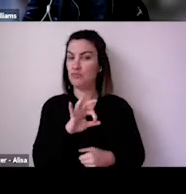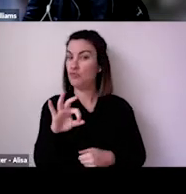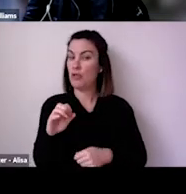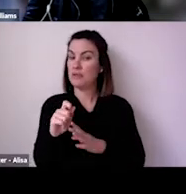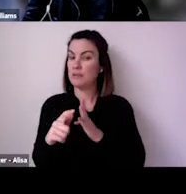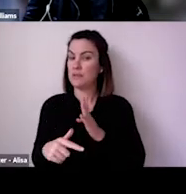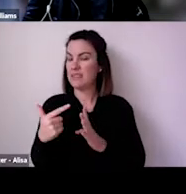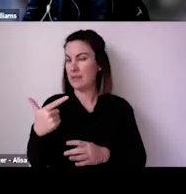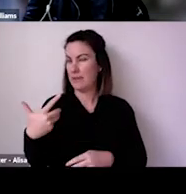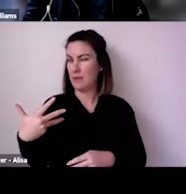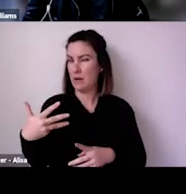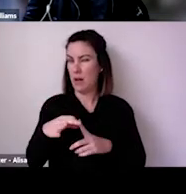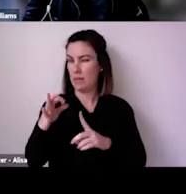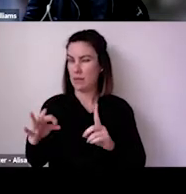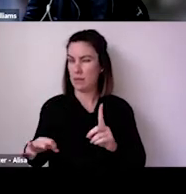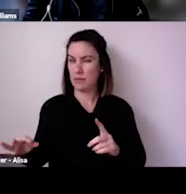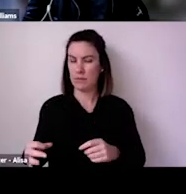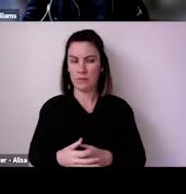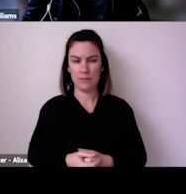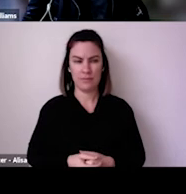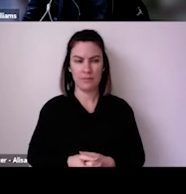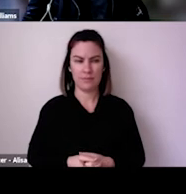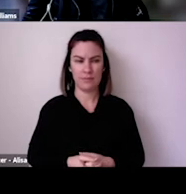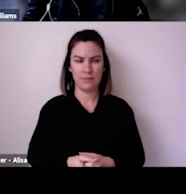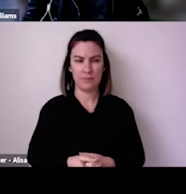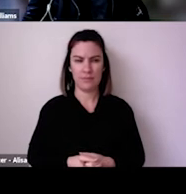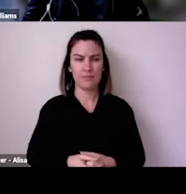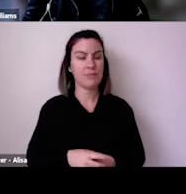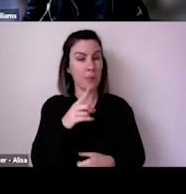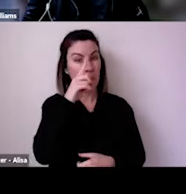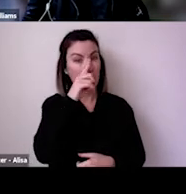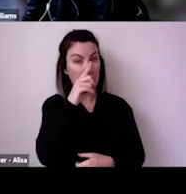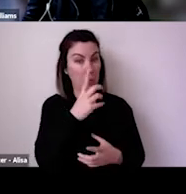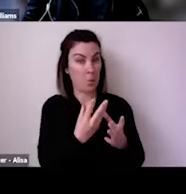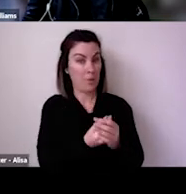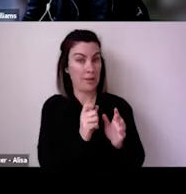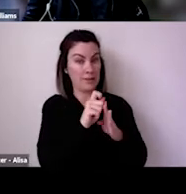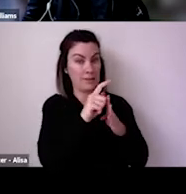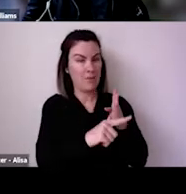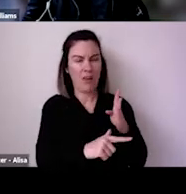who had COVID and ironically now have protection from natural immunity and that's a layer of